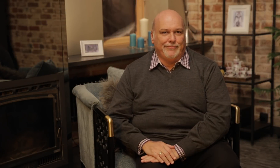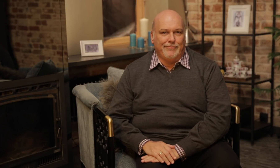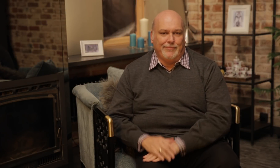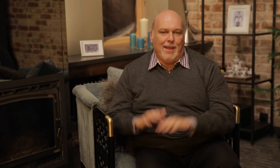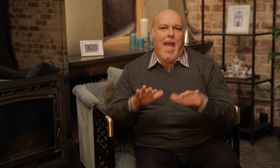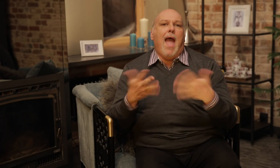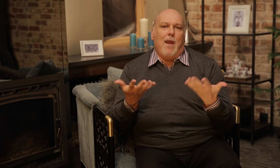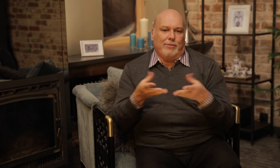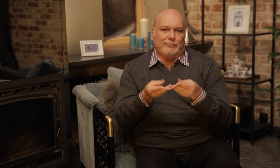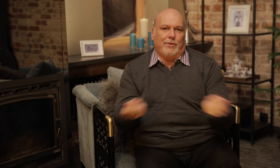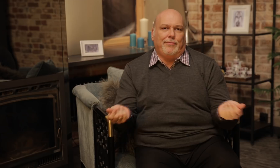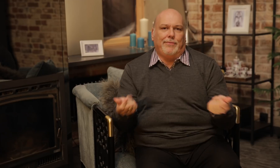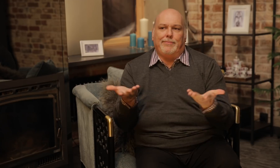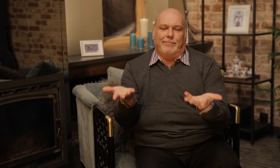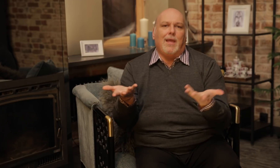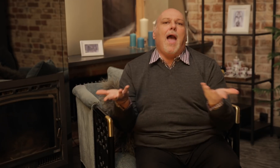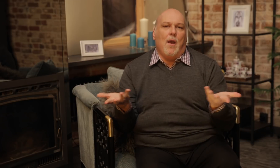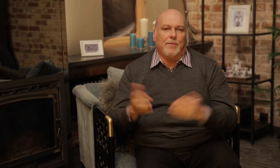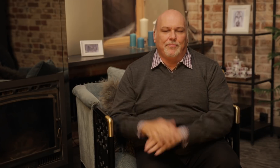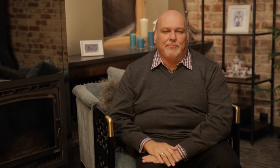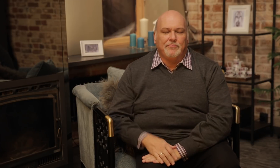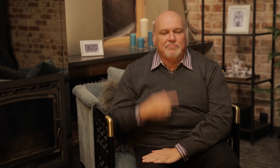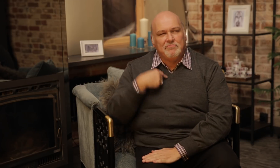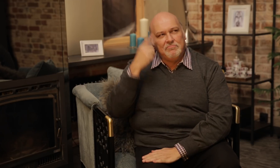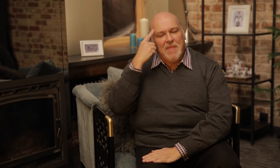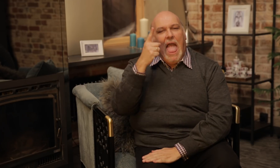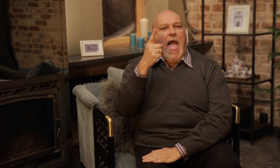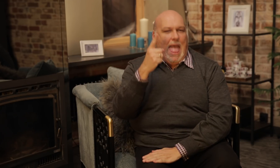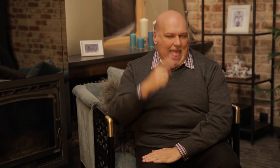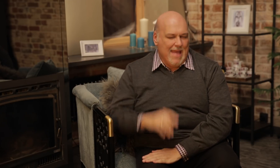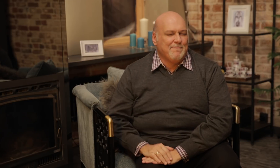How do we solve this problem? Ah, an idea!